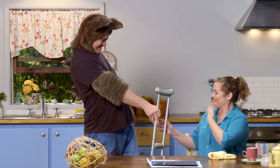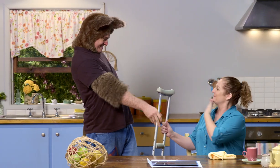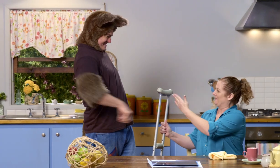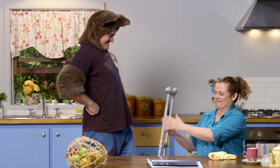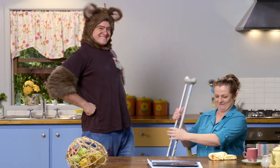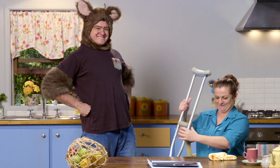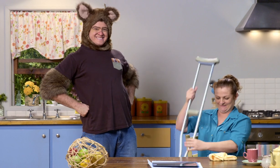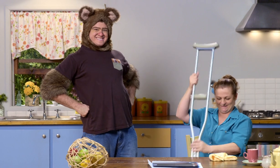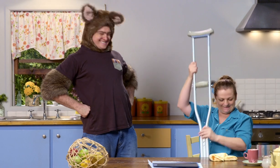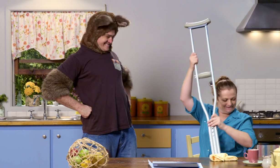Oh, thank you, Possum.